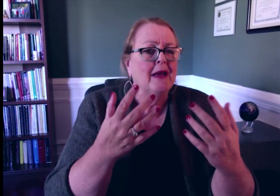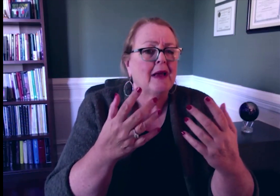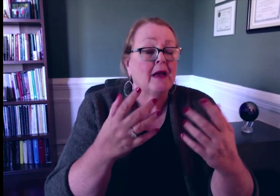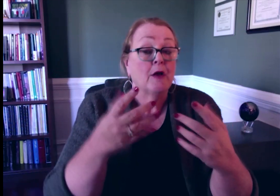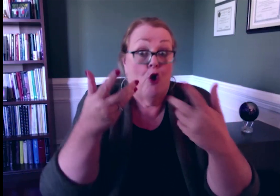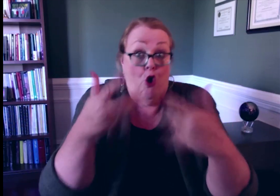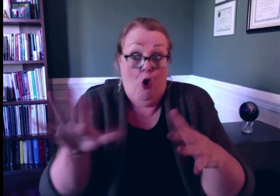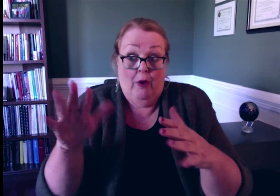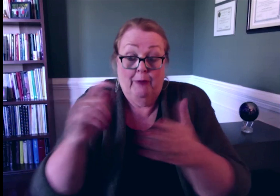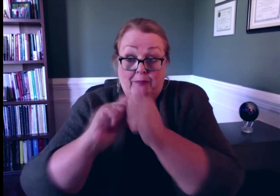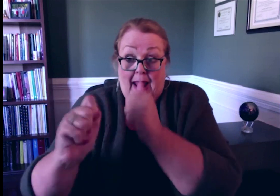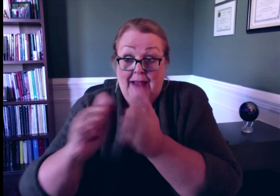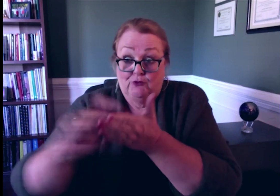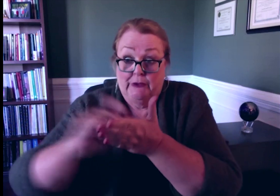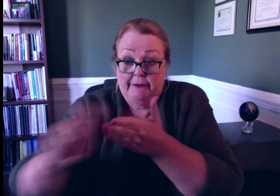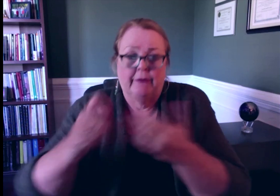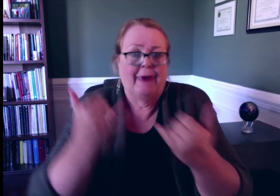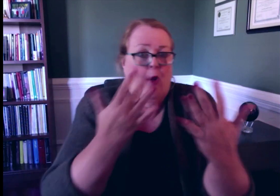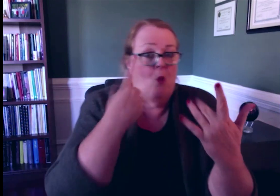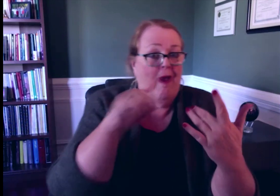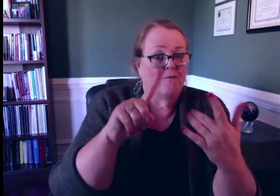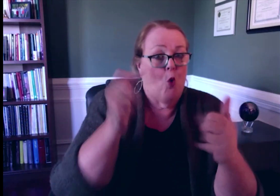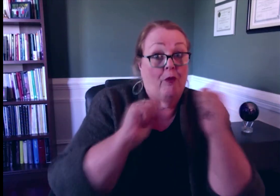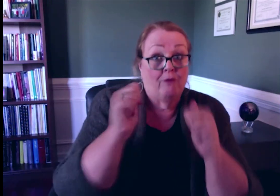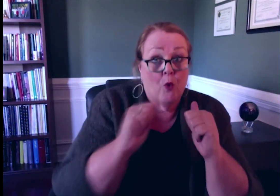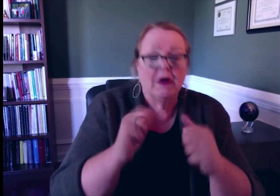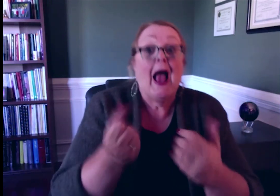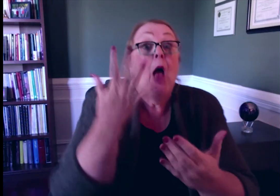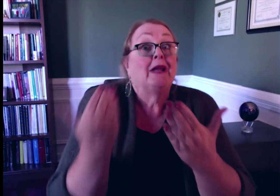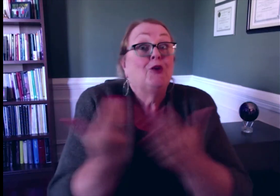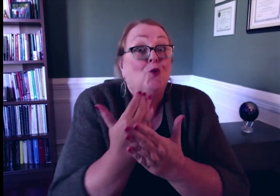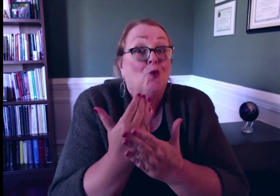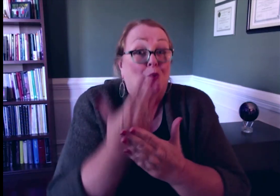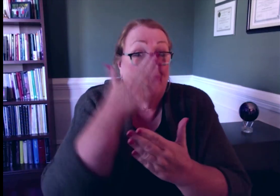written exam, but are waiting to take the performance exam, and how many new applications